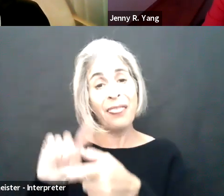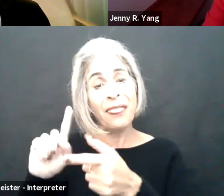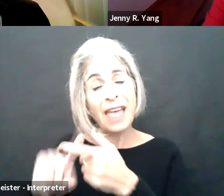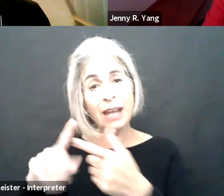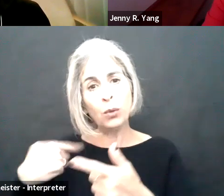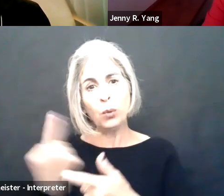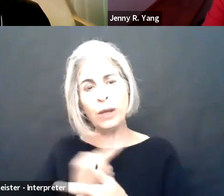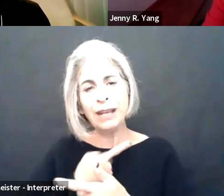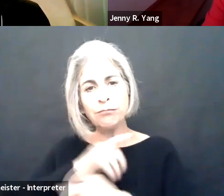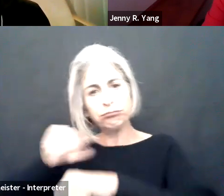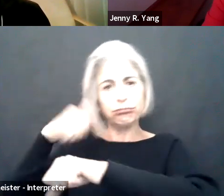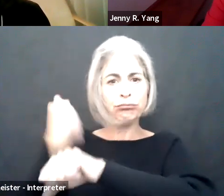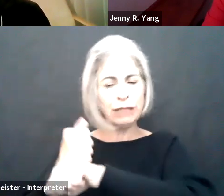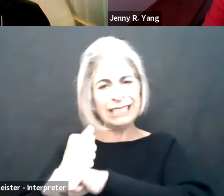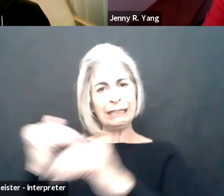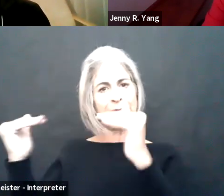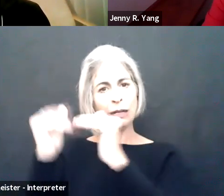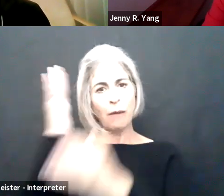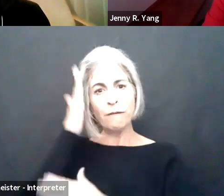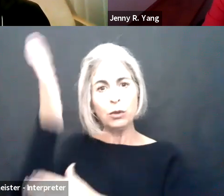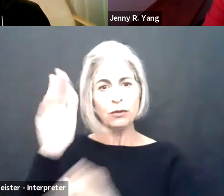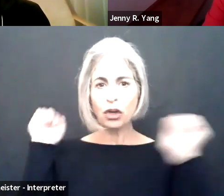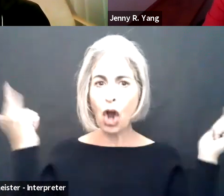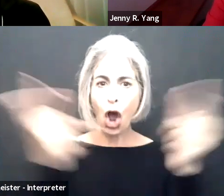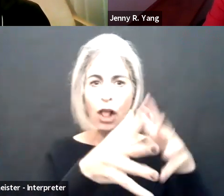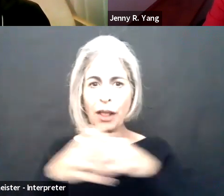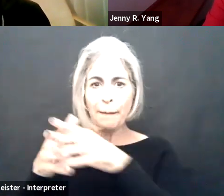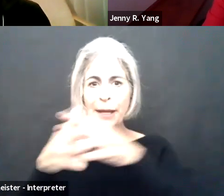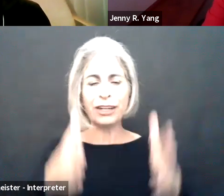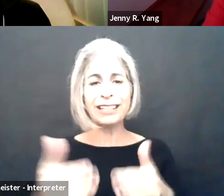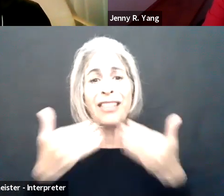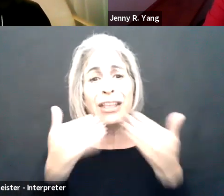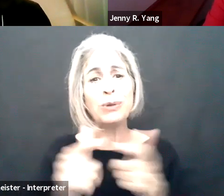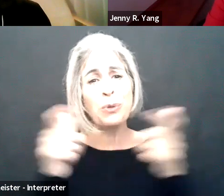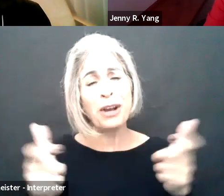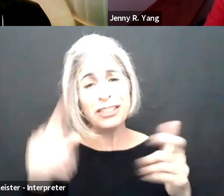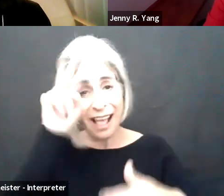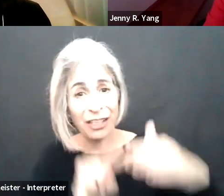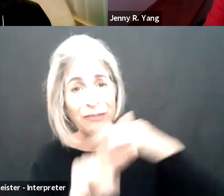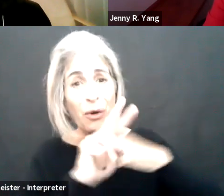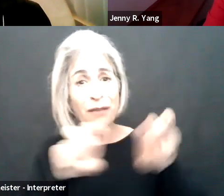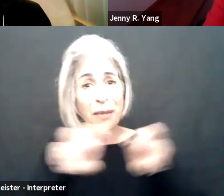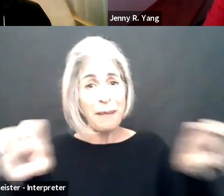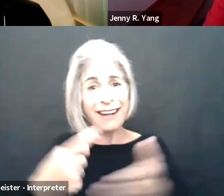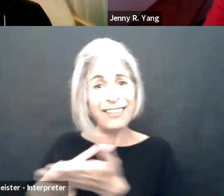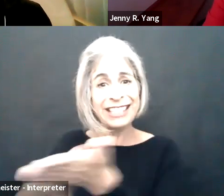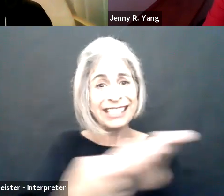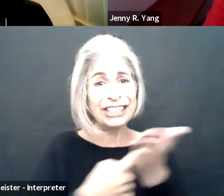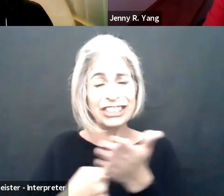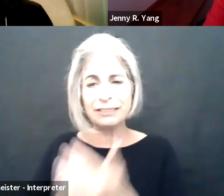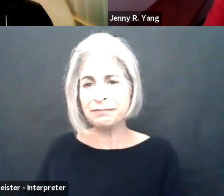workers with disabilities, and we can then ensure that we build back a more equitable future for all Americans. Thank you so much for having me and I